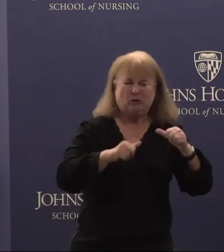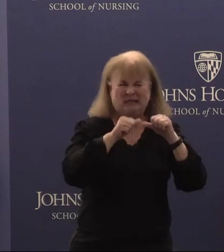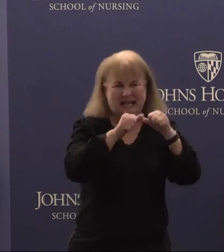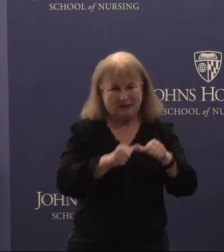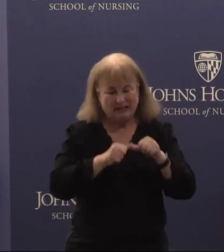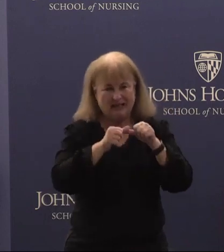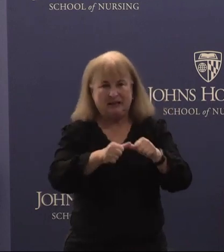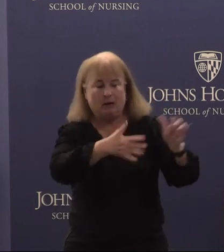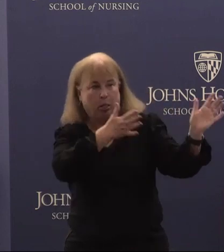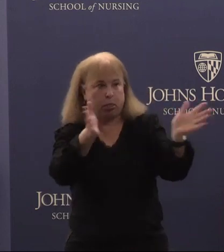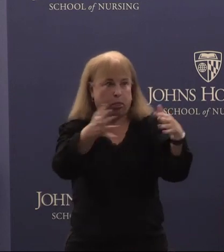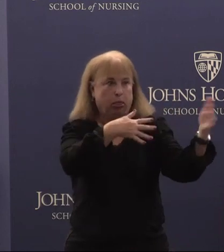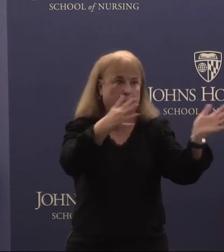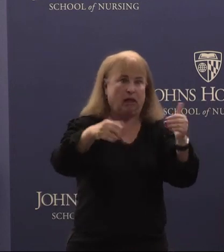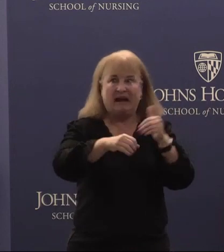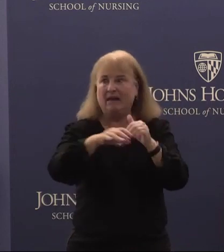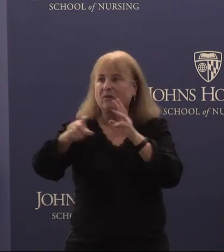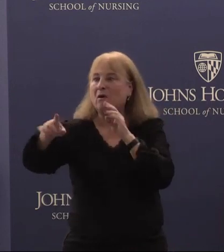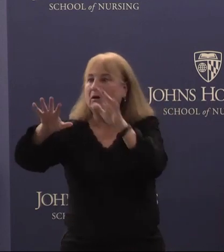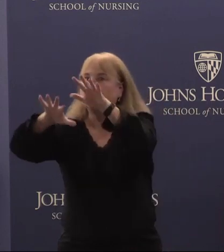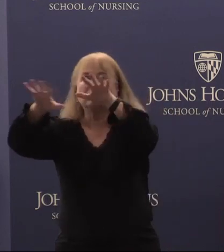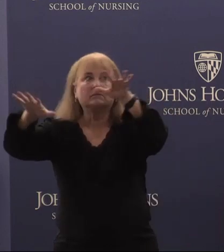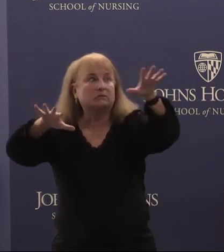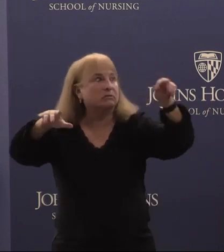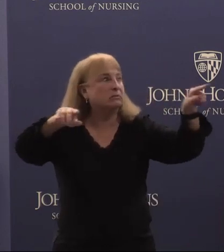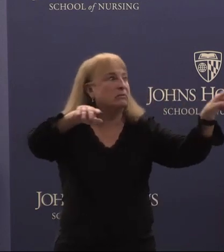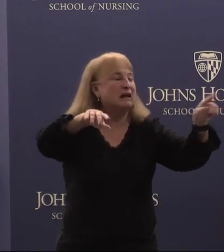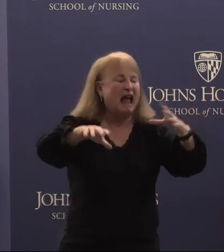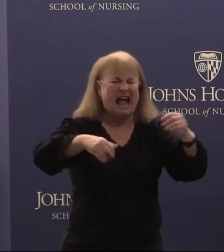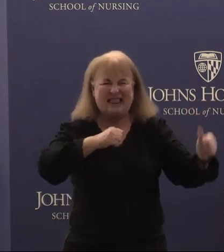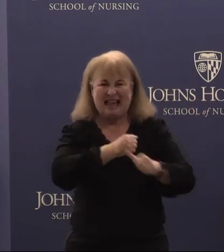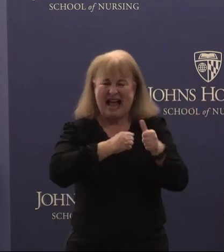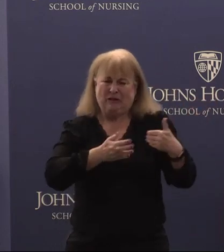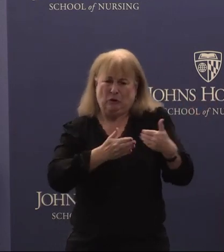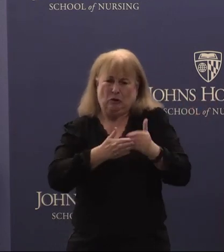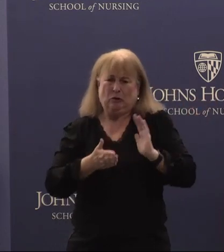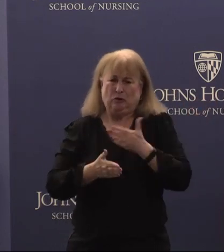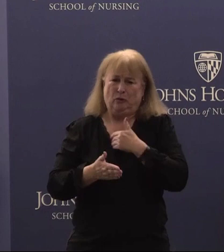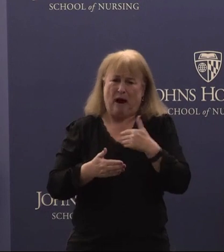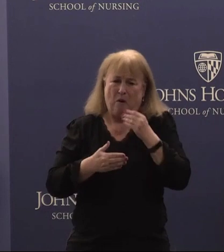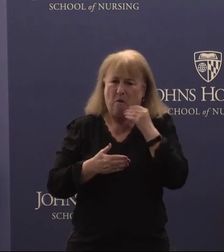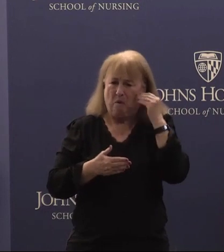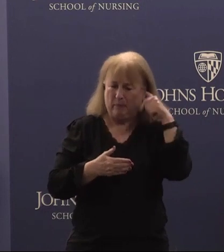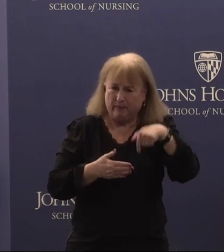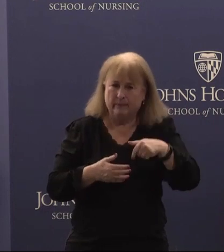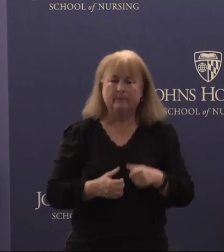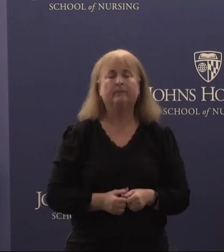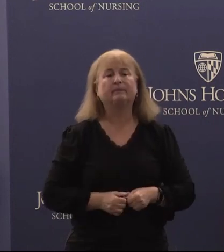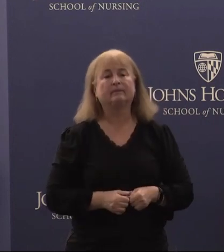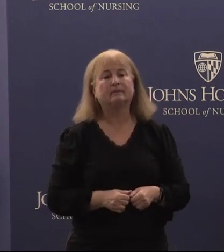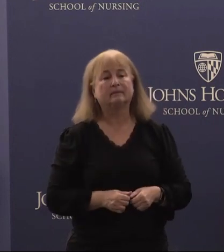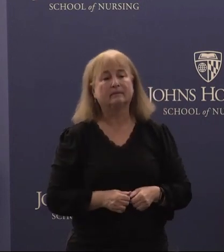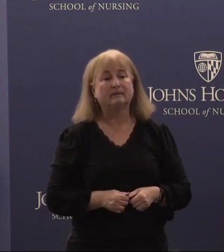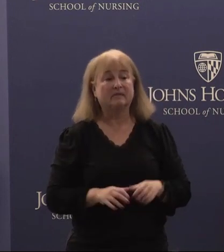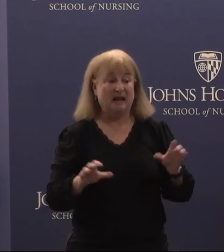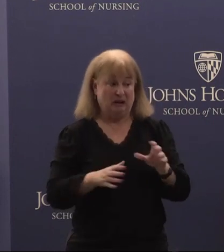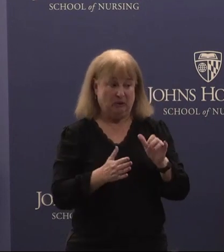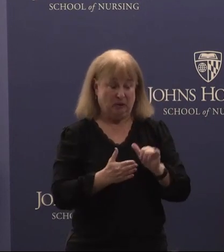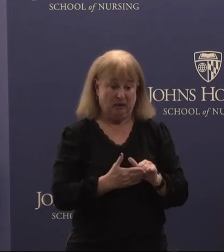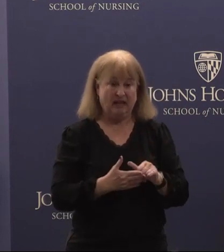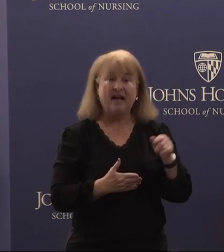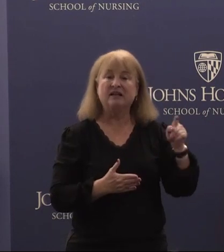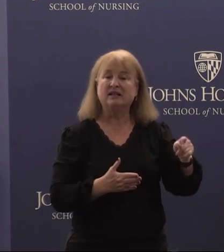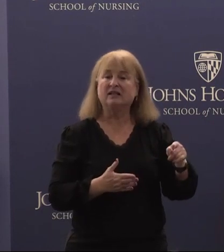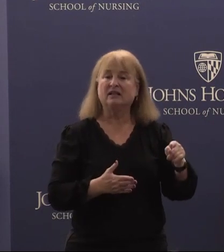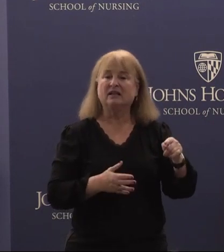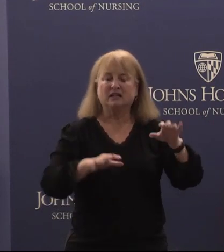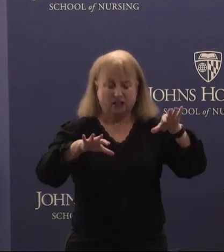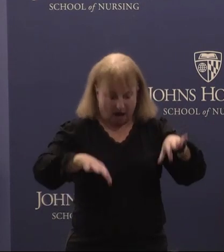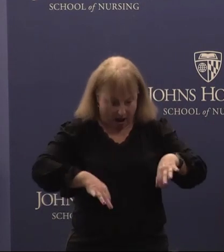at sea and the hazards that are so close to our own shores. In doing so she unveils the rampant